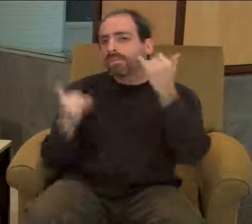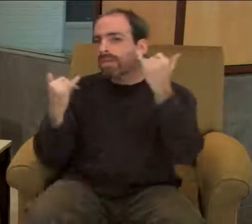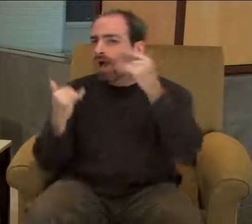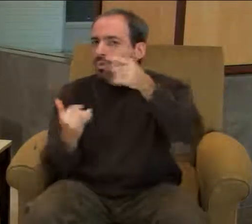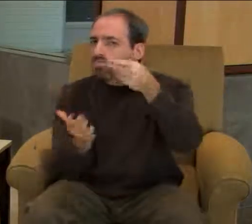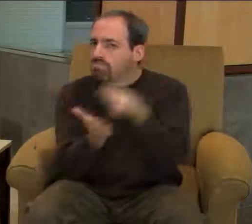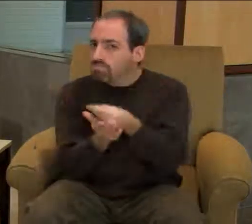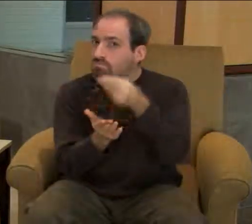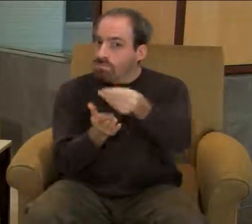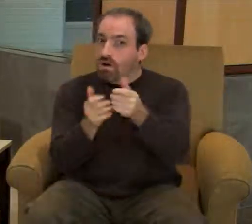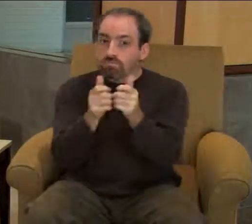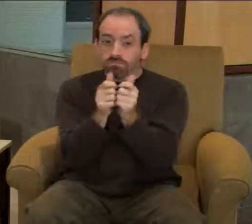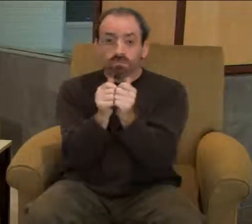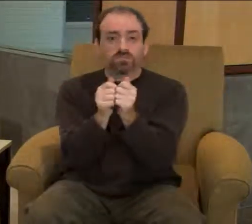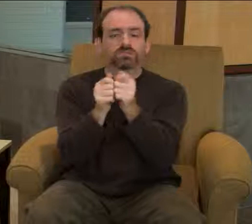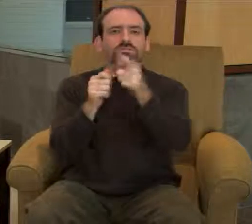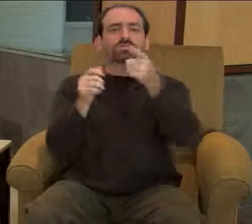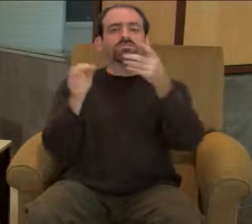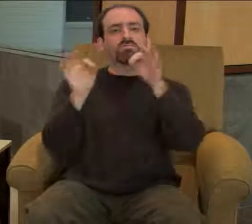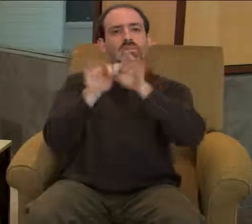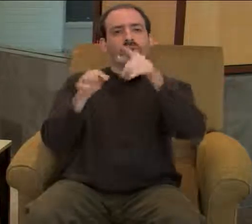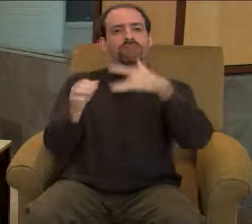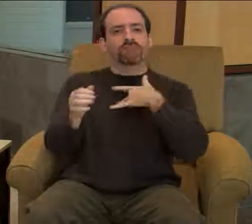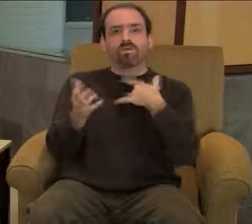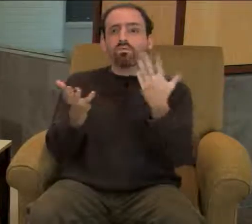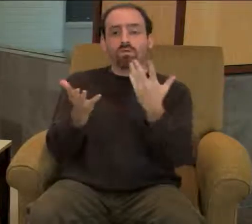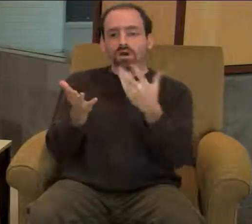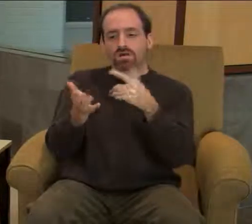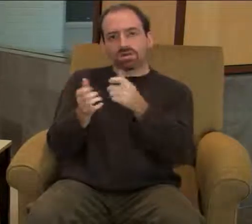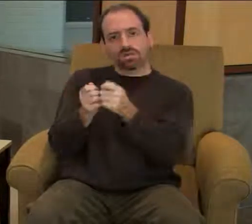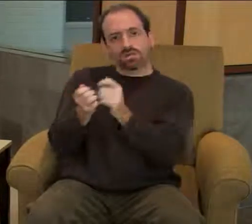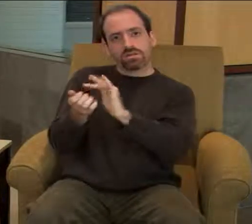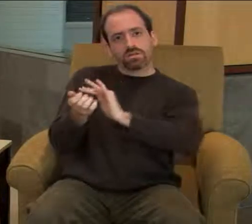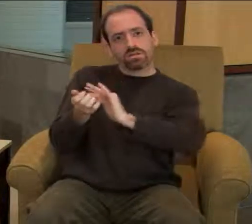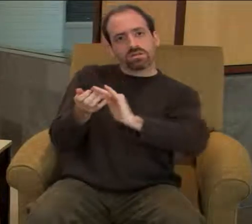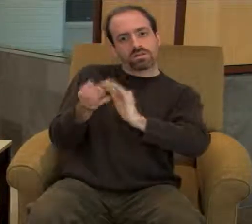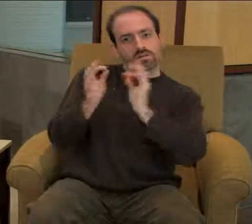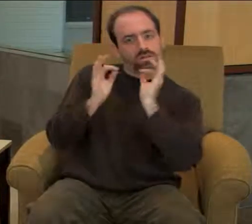When shopping for a wireless device, consider how the keyboard feels,